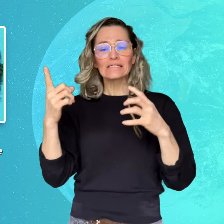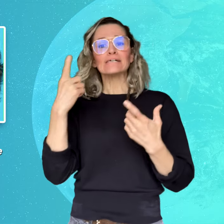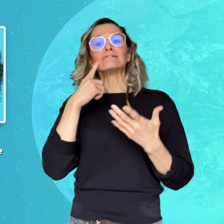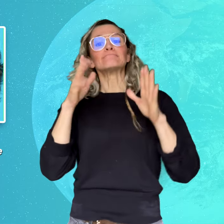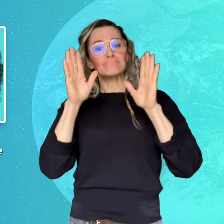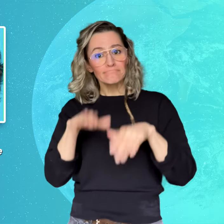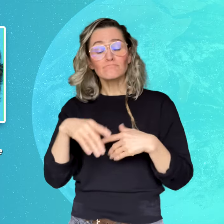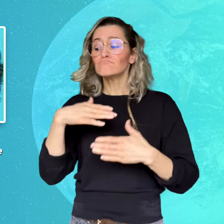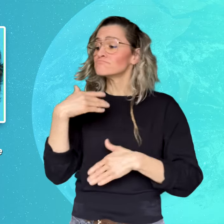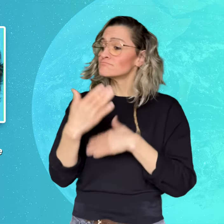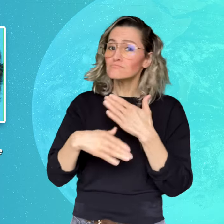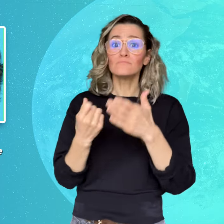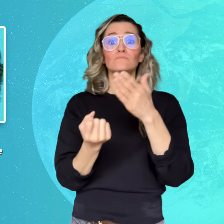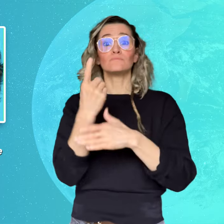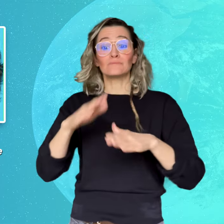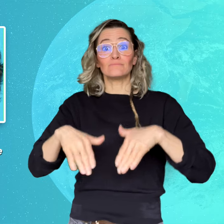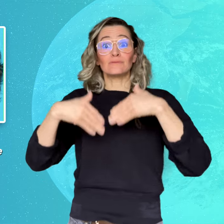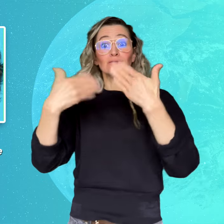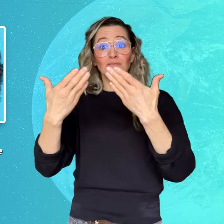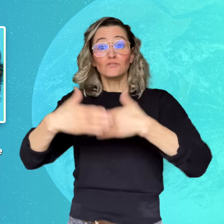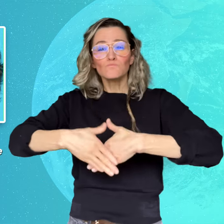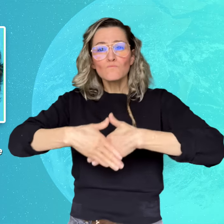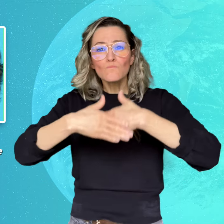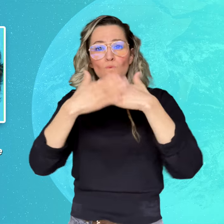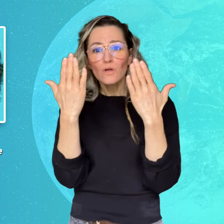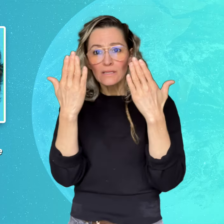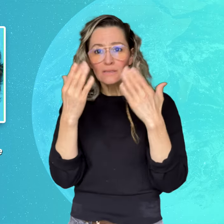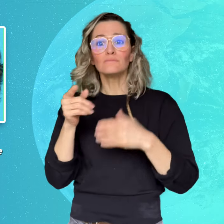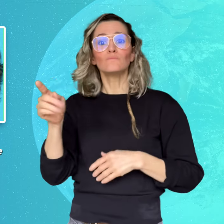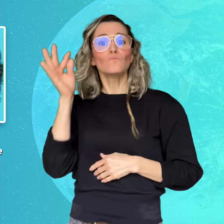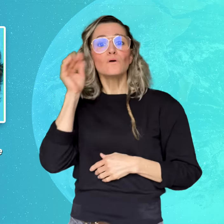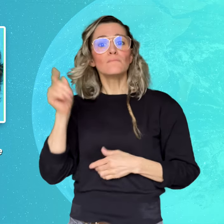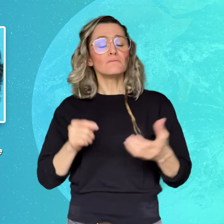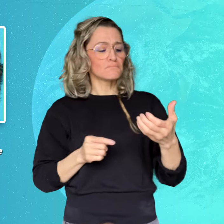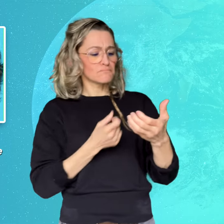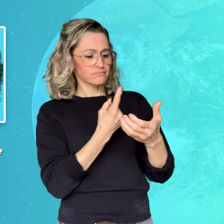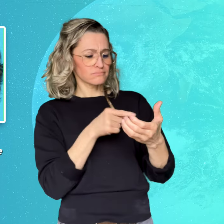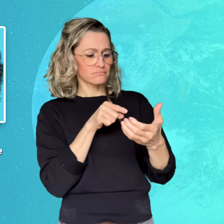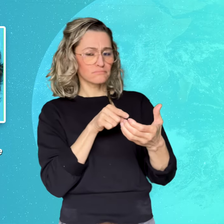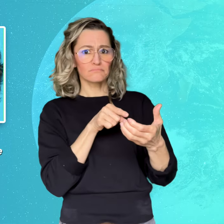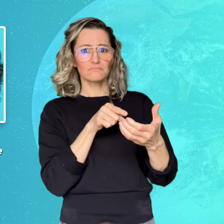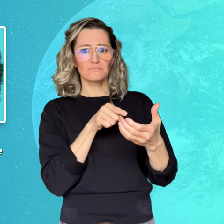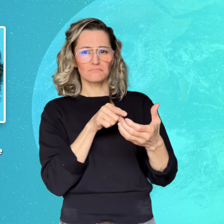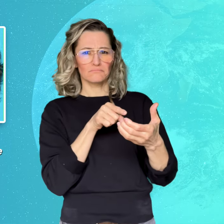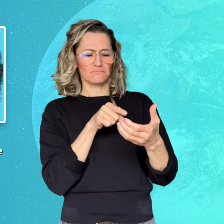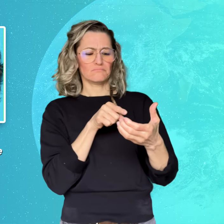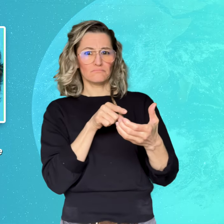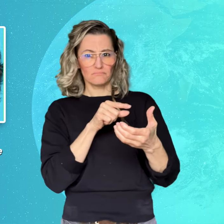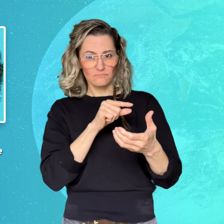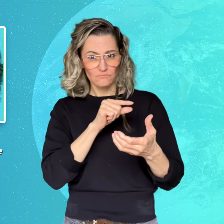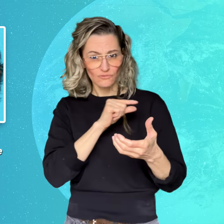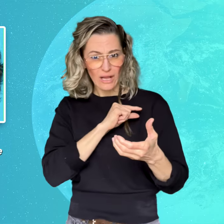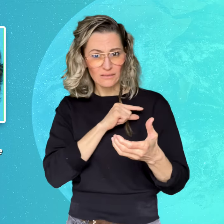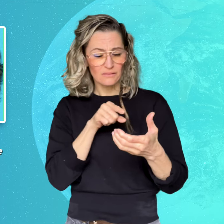following morning were discovered to be sent by Fisher.